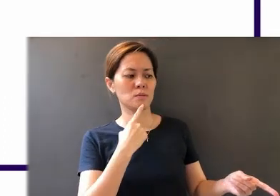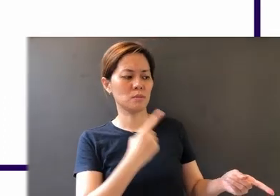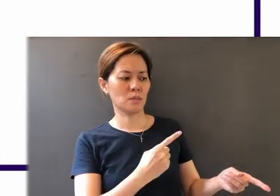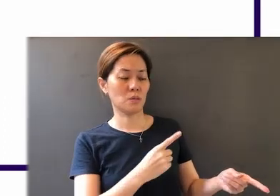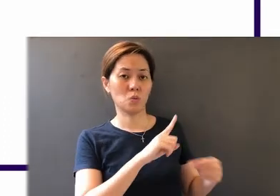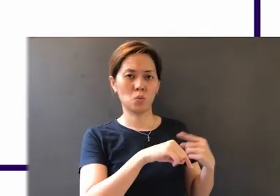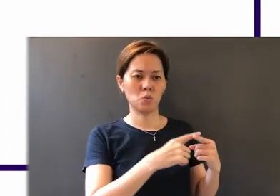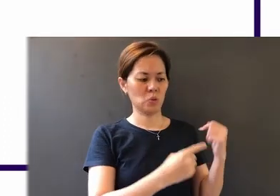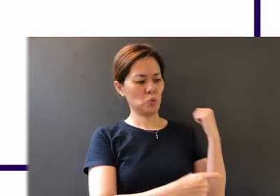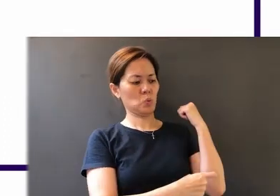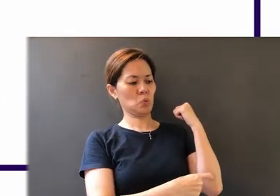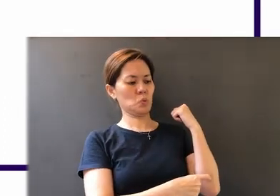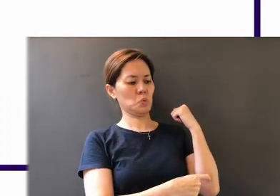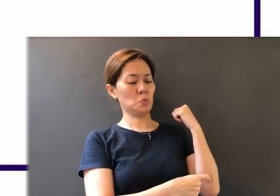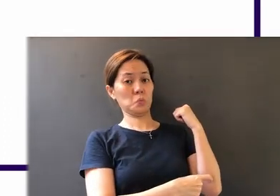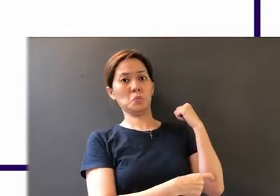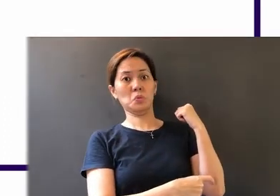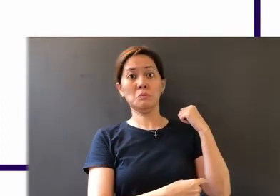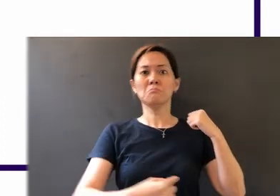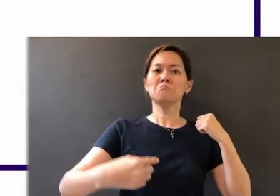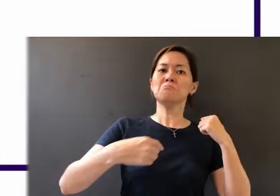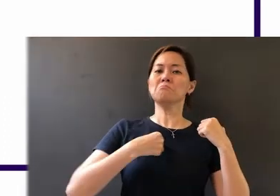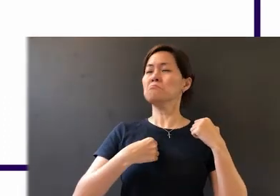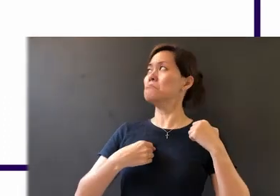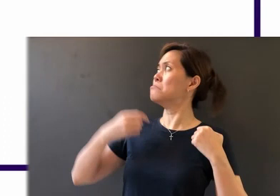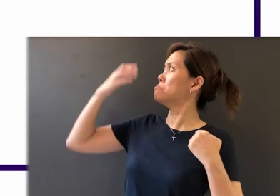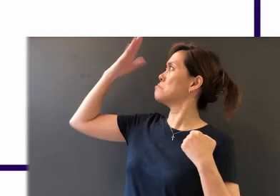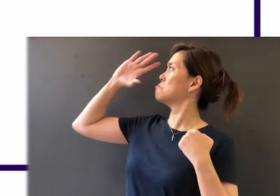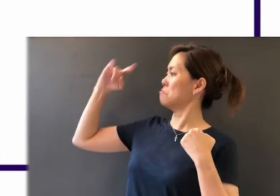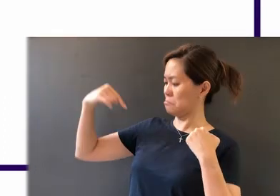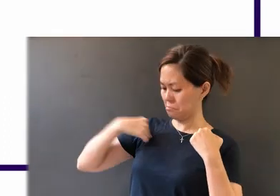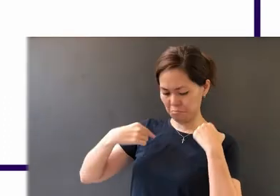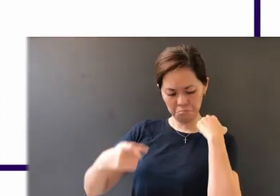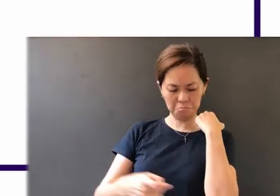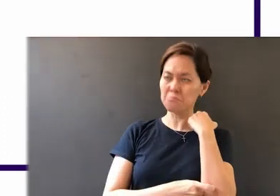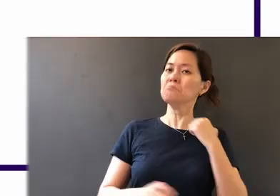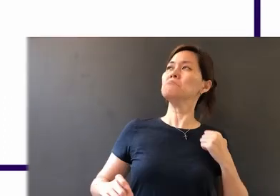tempted, 'I am being tempted by God,'